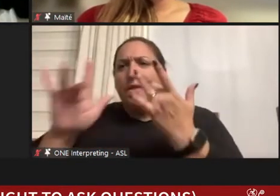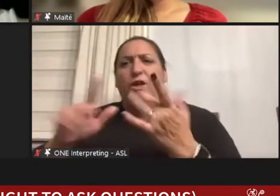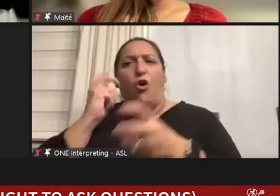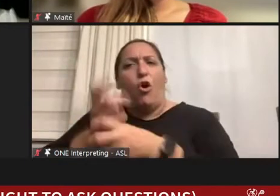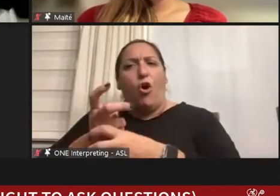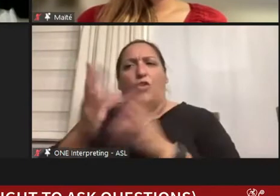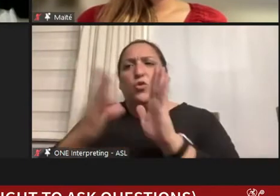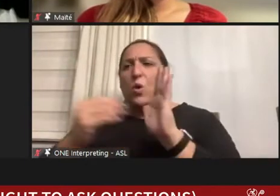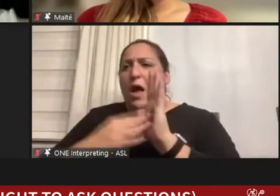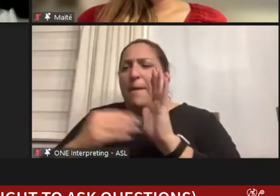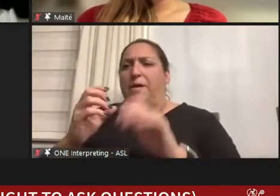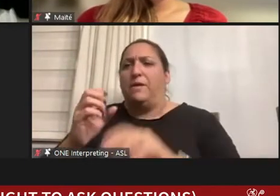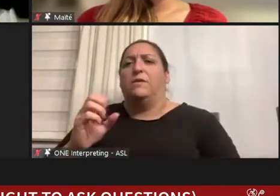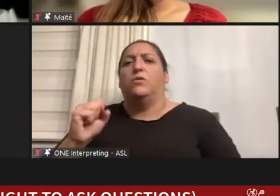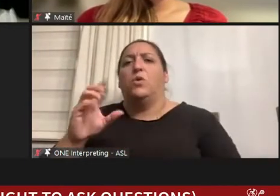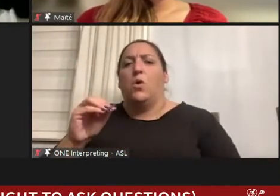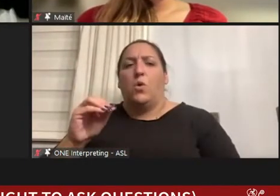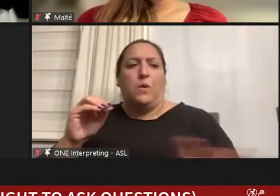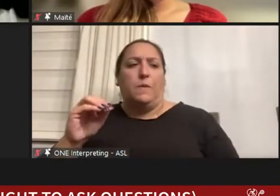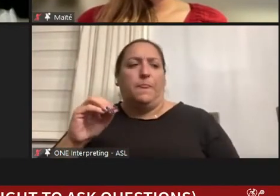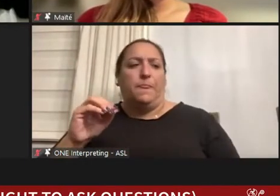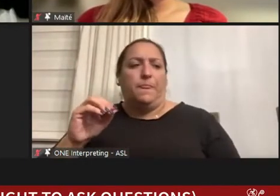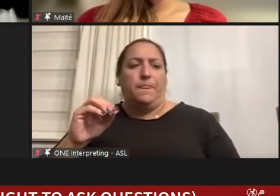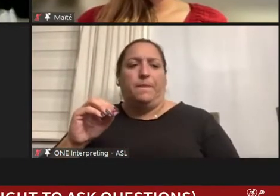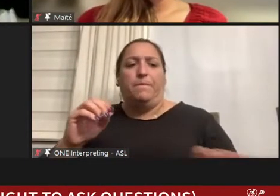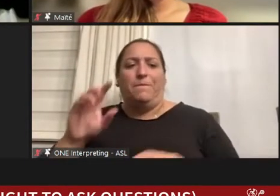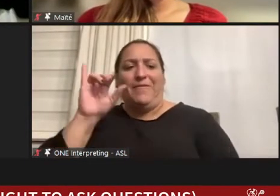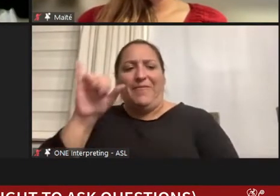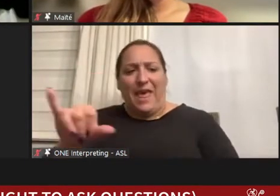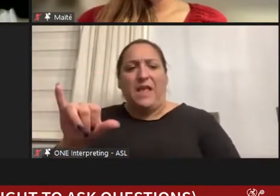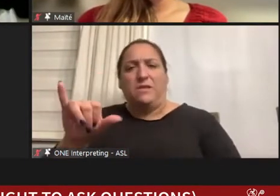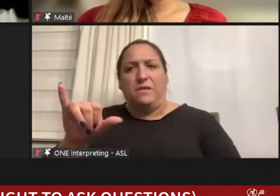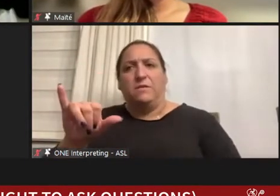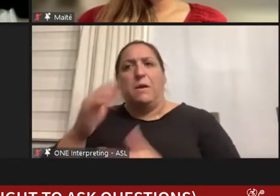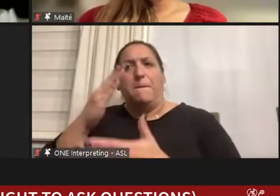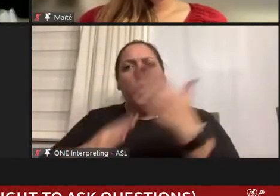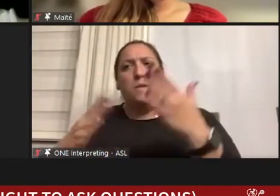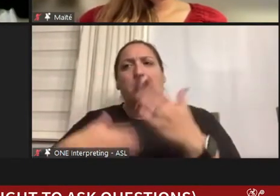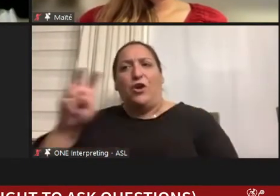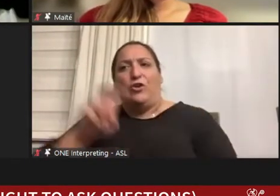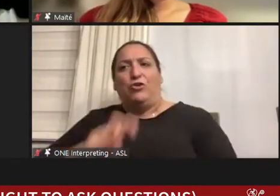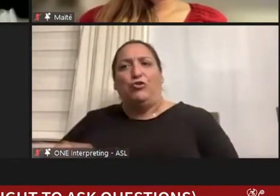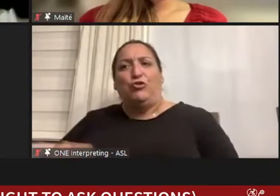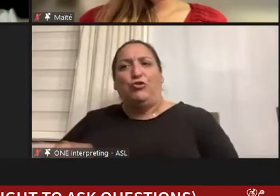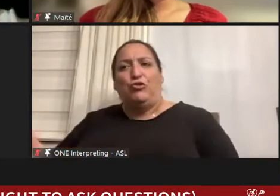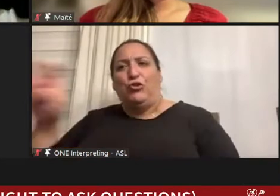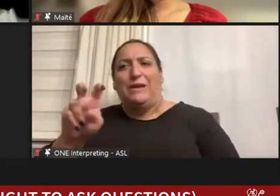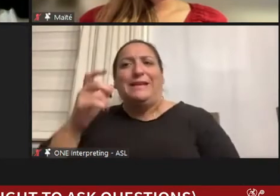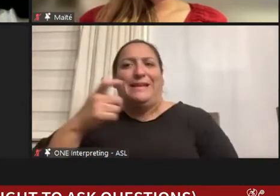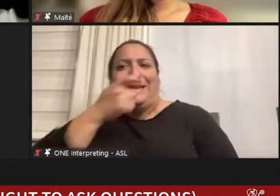So that is part of my journey so I feel like over all these years,